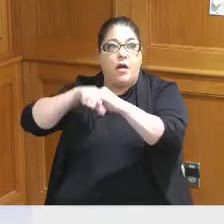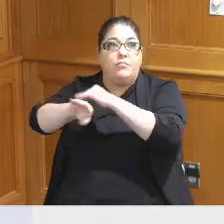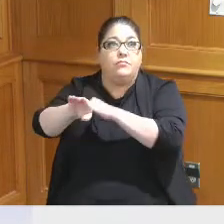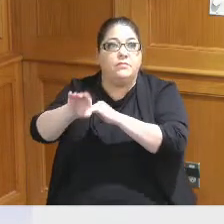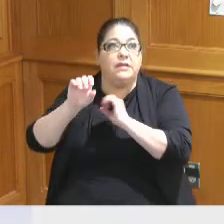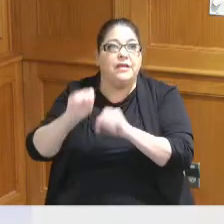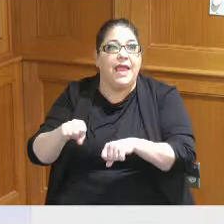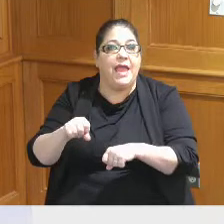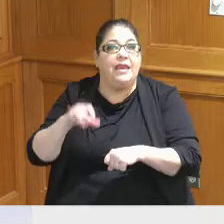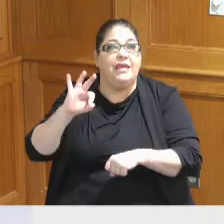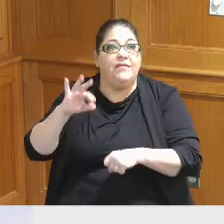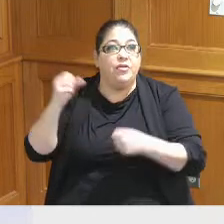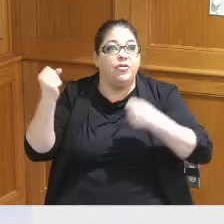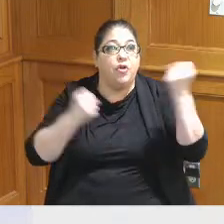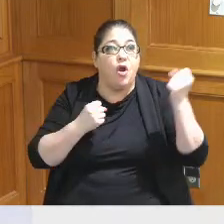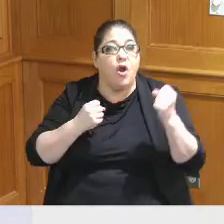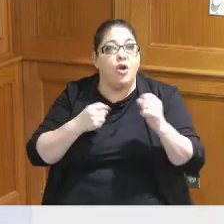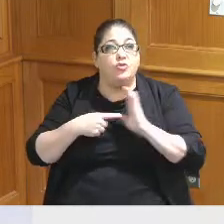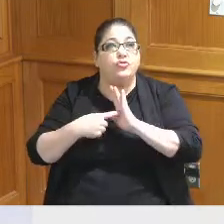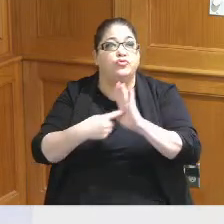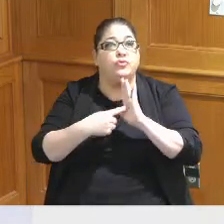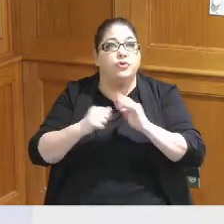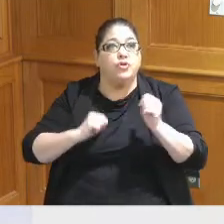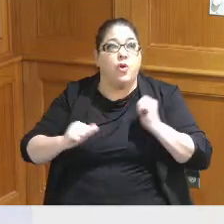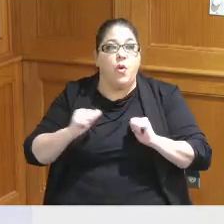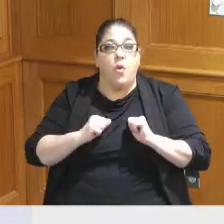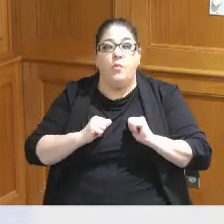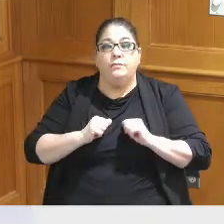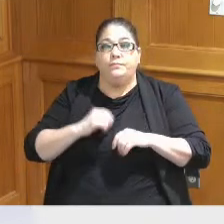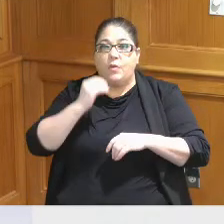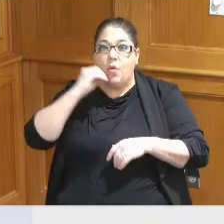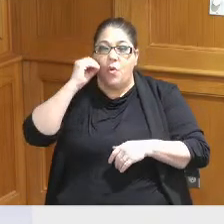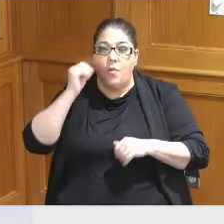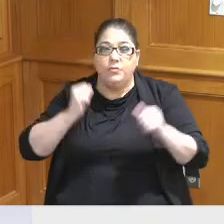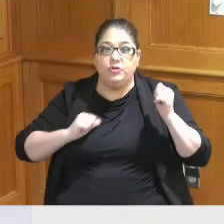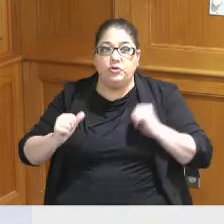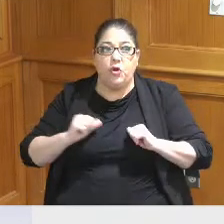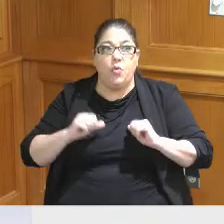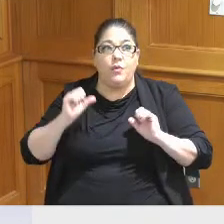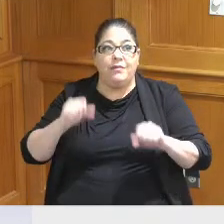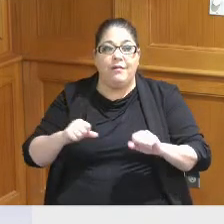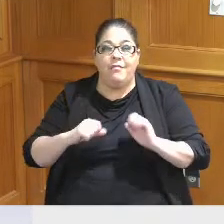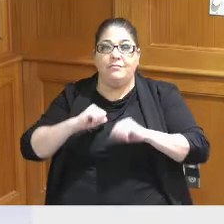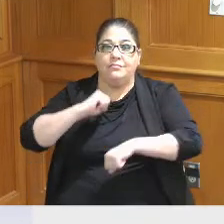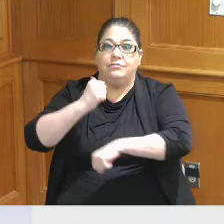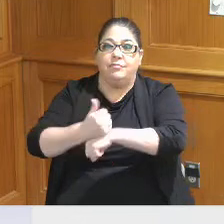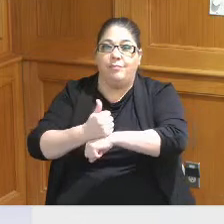was a car show or home show or something we could do some common planning if you imagined and saw at